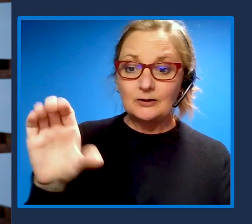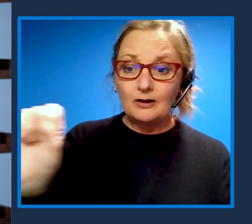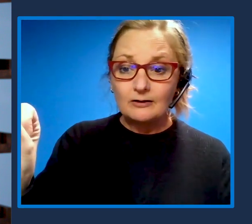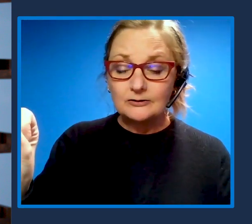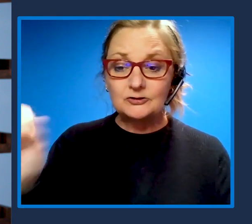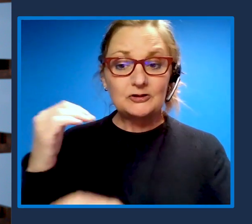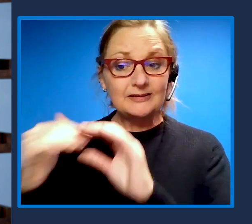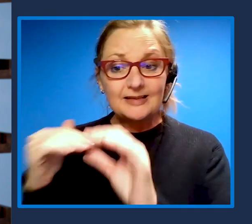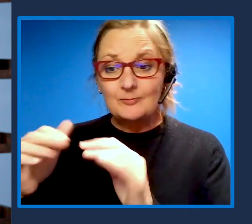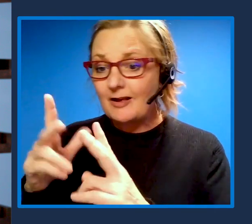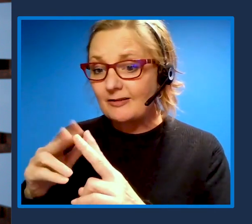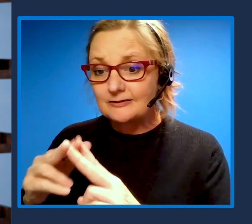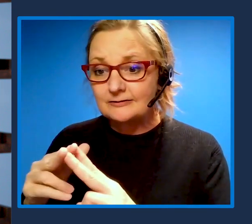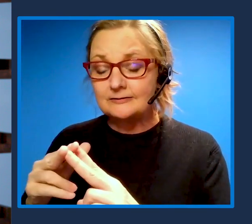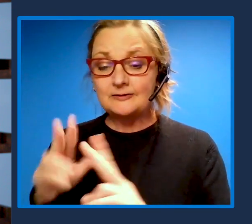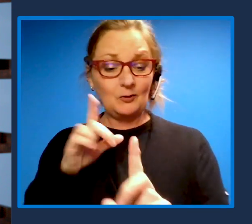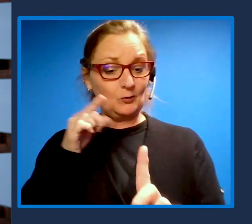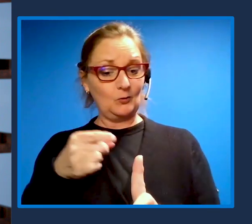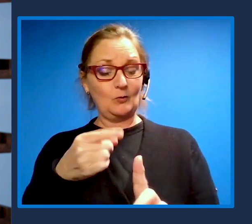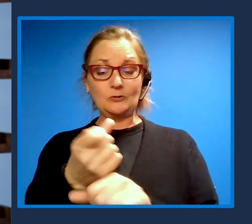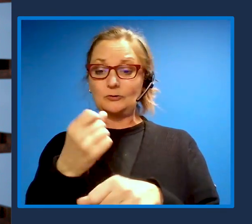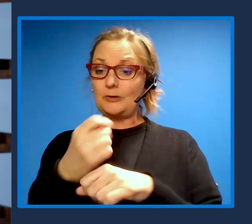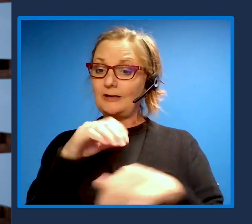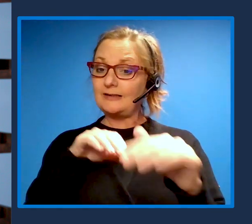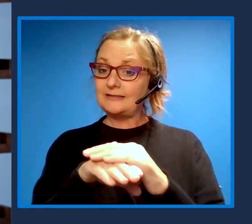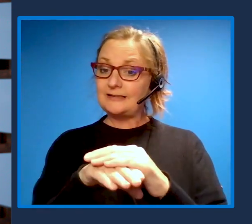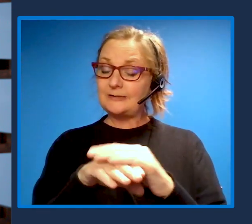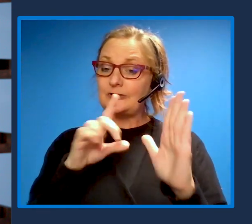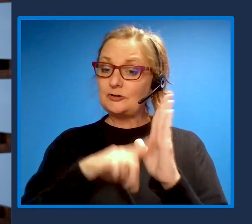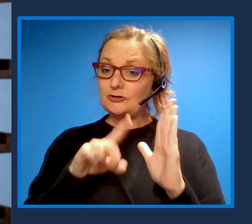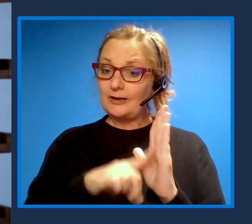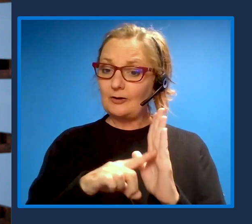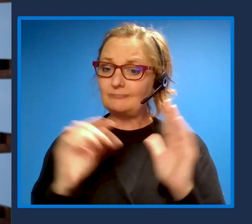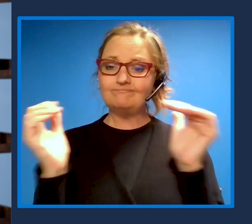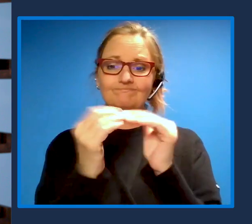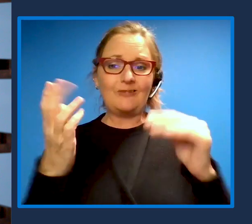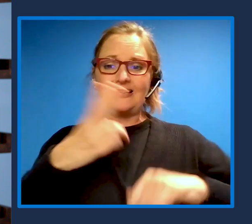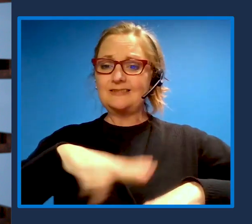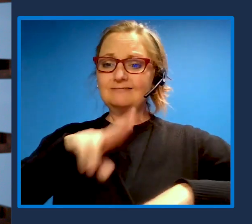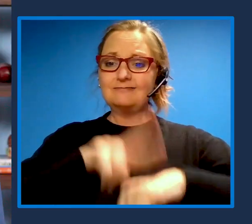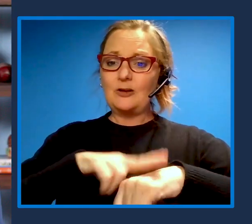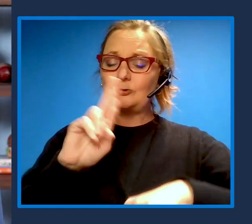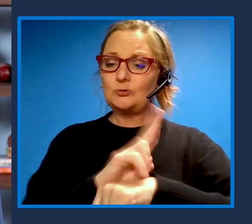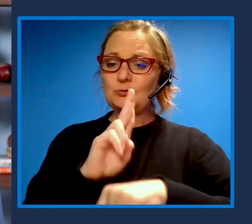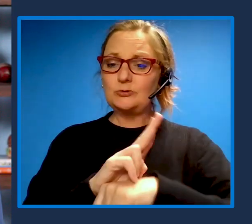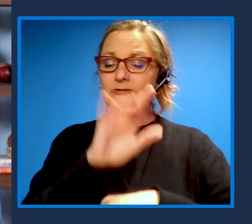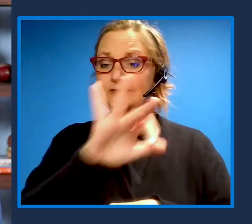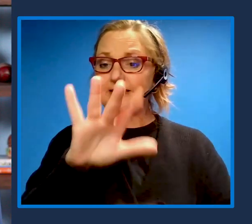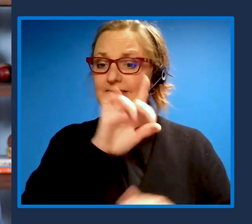Our aim is to make I would say Accessibility Checker as ubiquitous as the spellchecker is today.